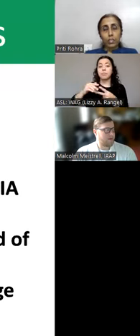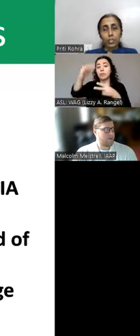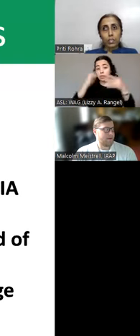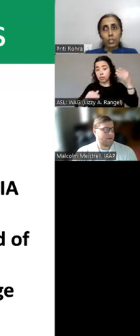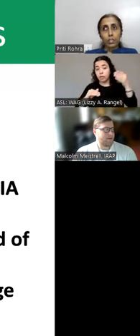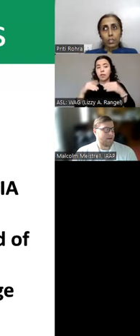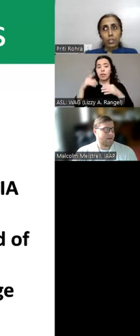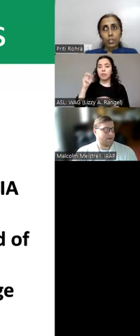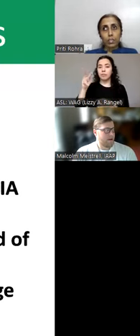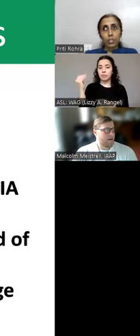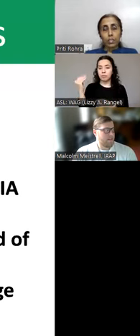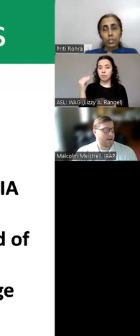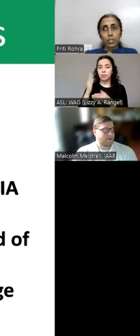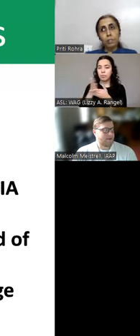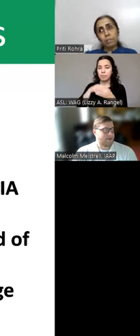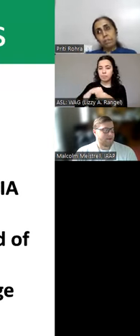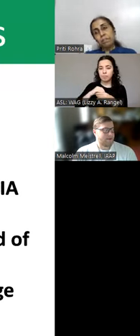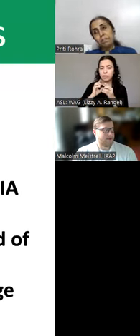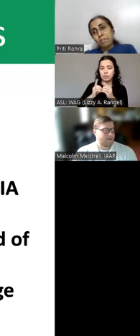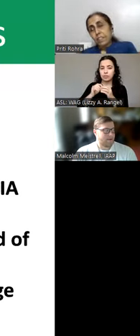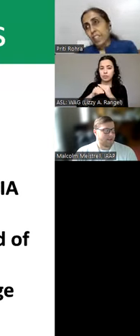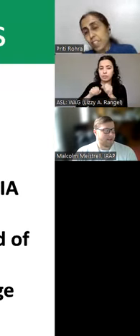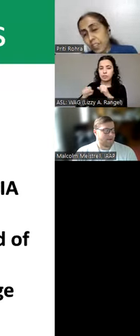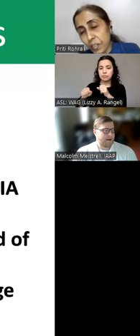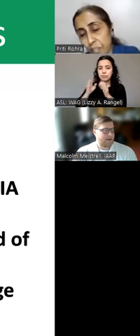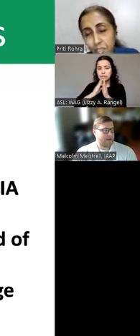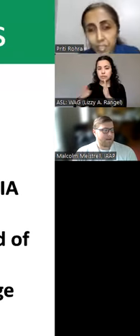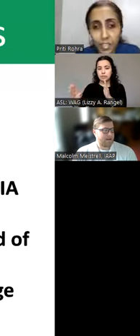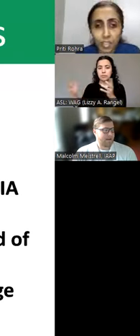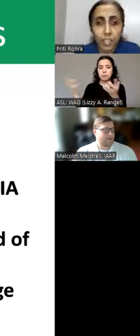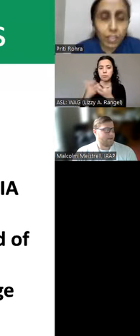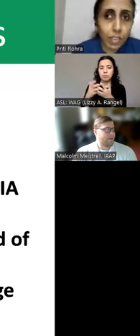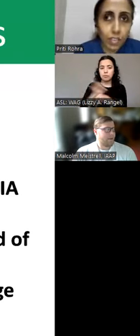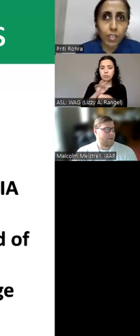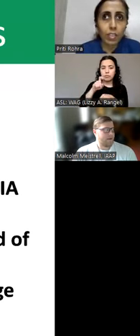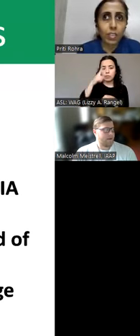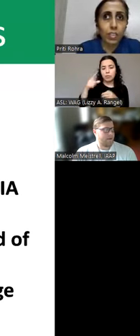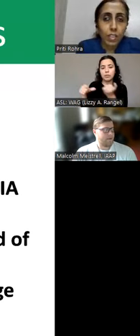Accessibility series, matching functional needs to assistive technology for Deaf and Hard of